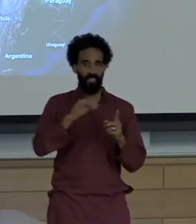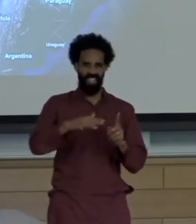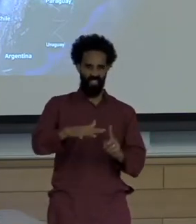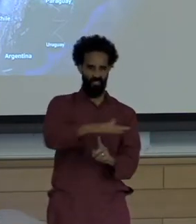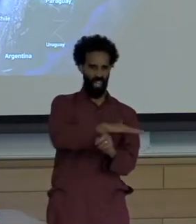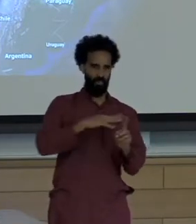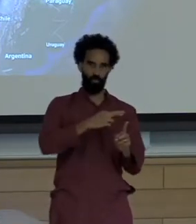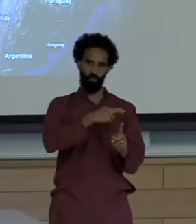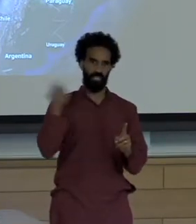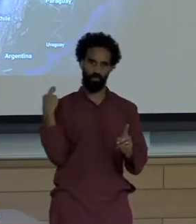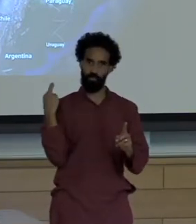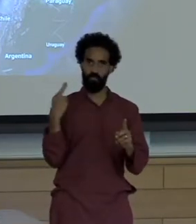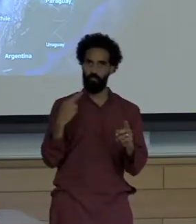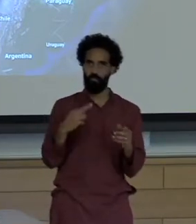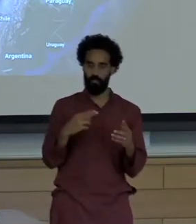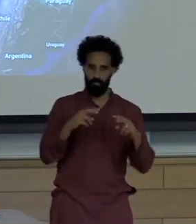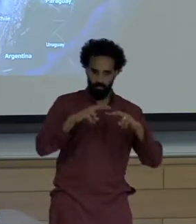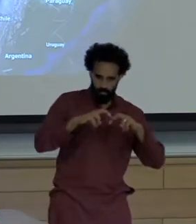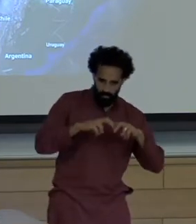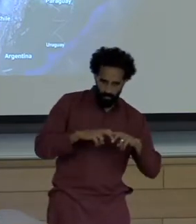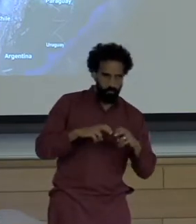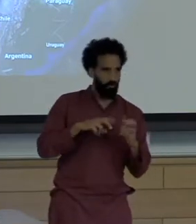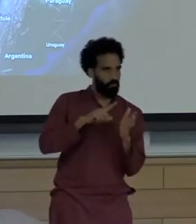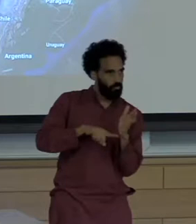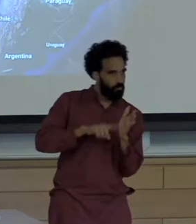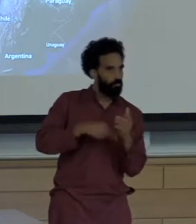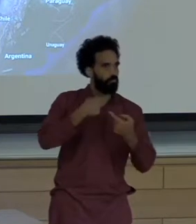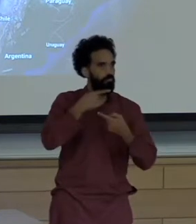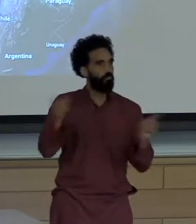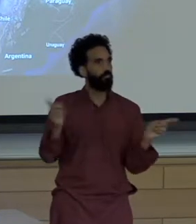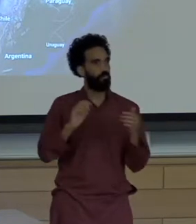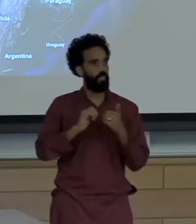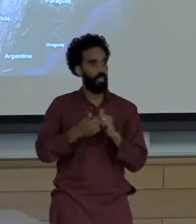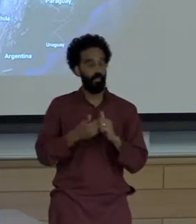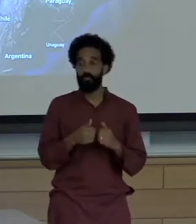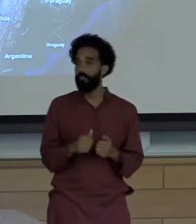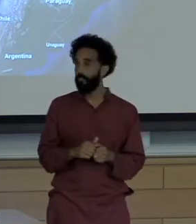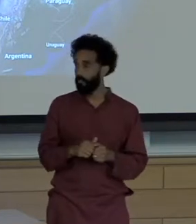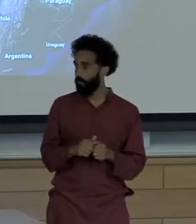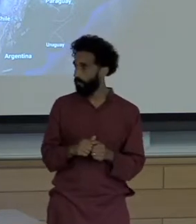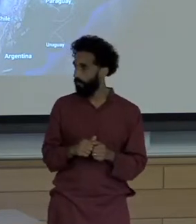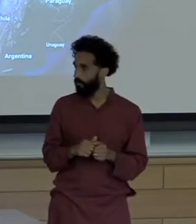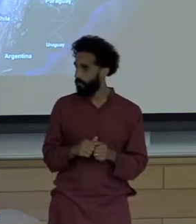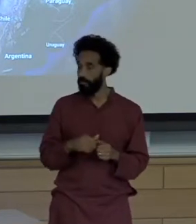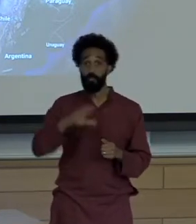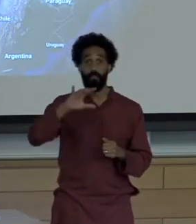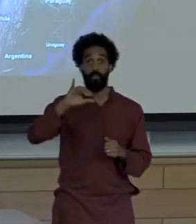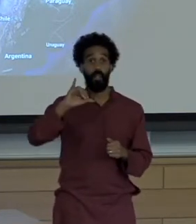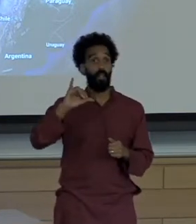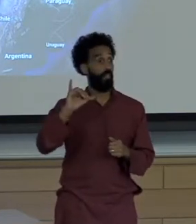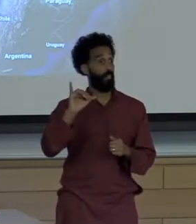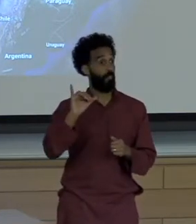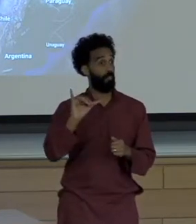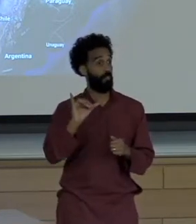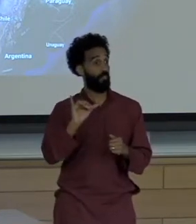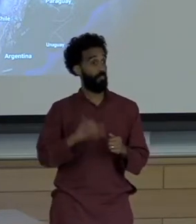Program of study with a fellow Kane and I think there are a couple Kanes in the room from what I saw